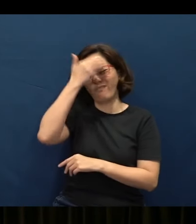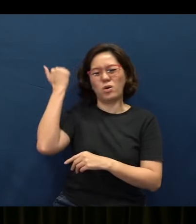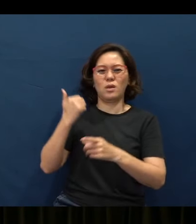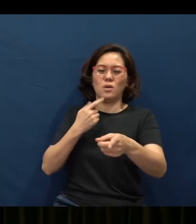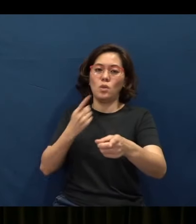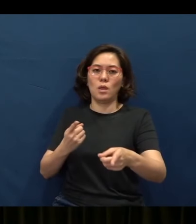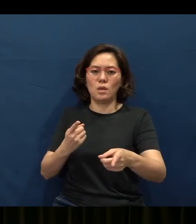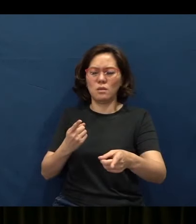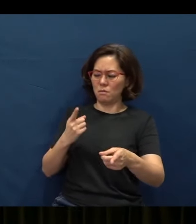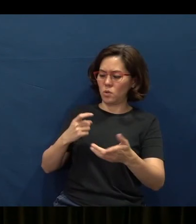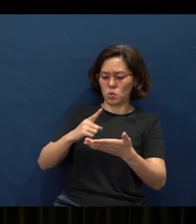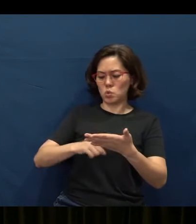they need to check a dictionary.